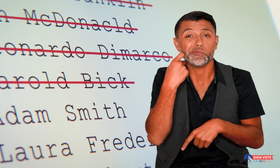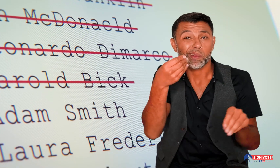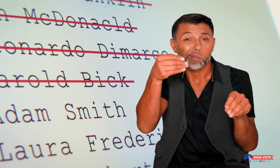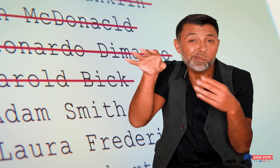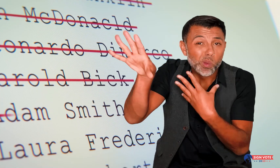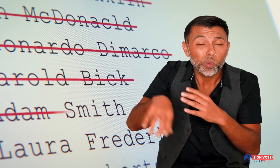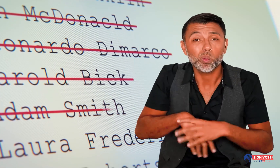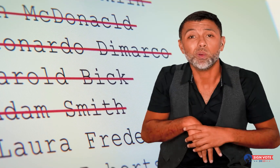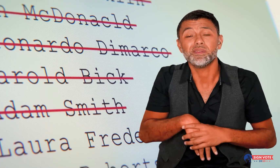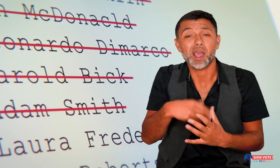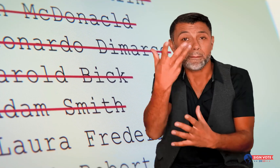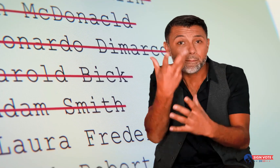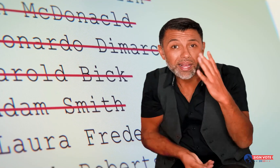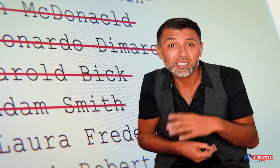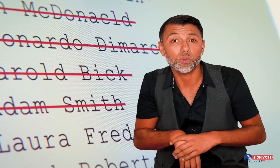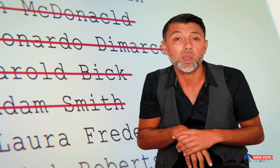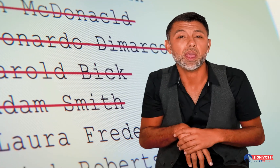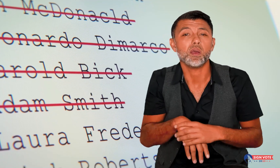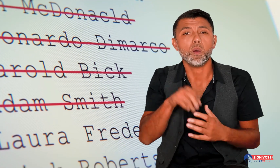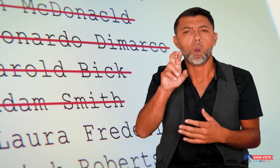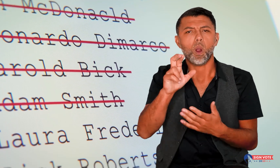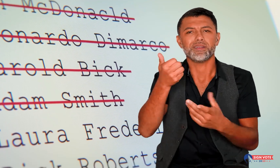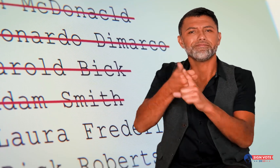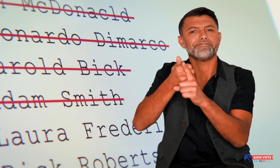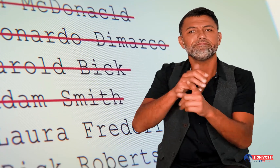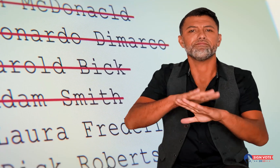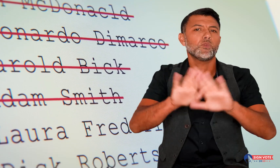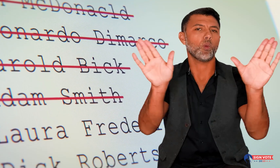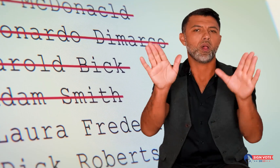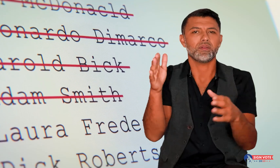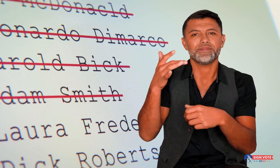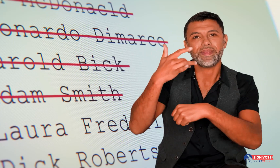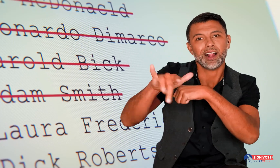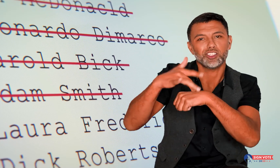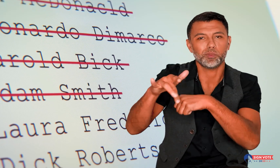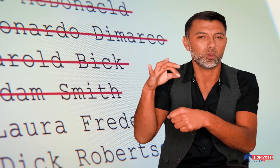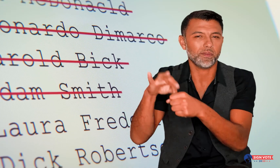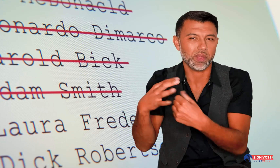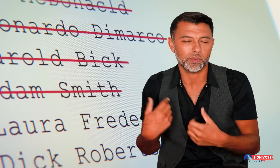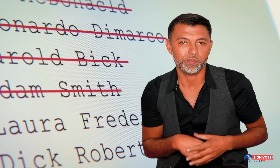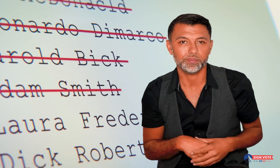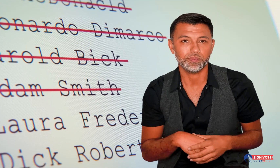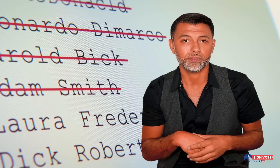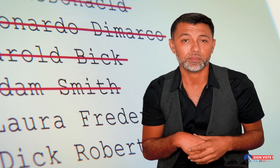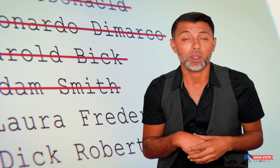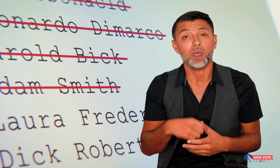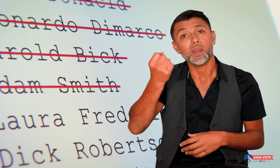people who have recently moved or passed away or are no longer eligible to vote.